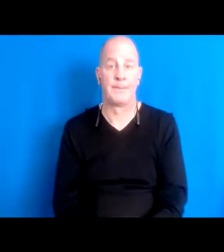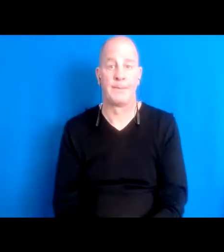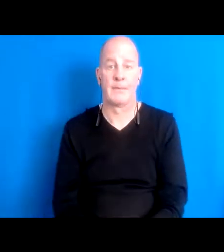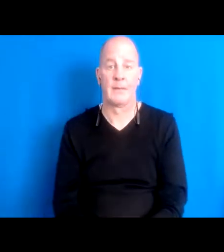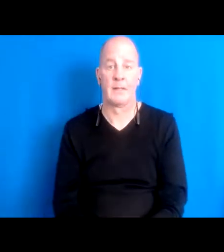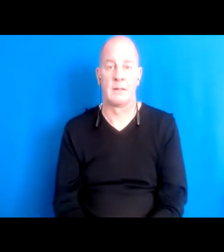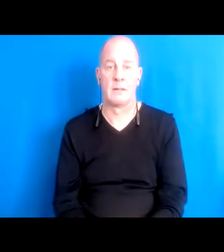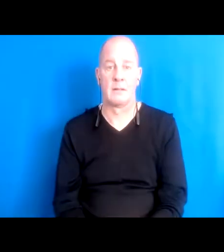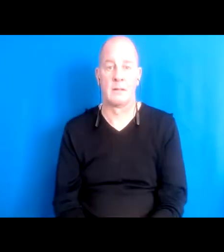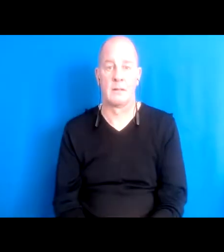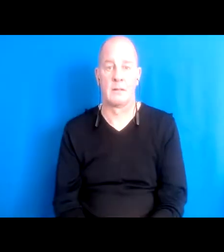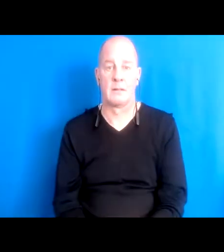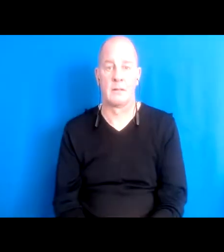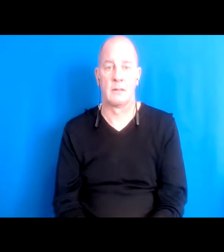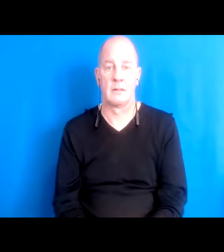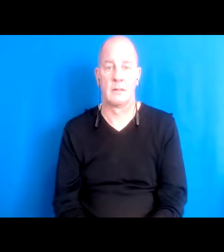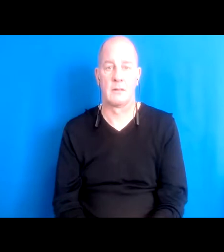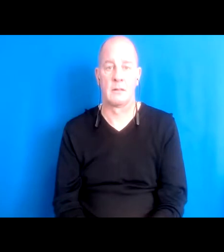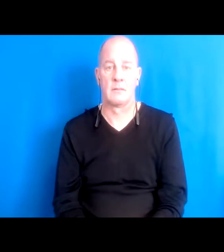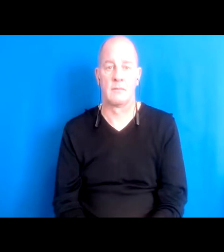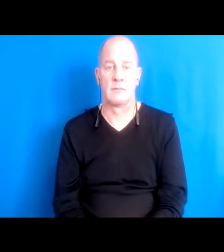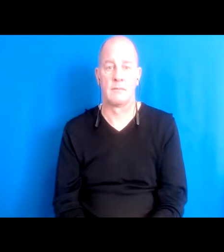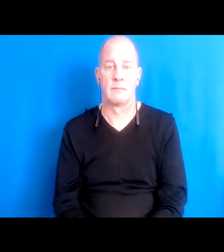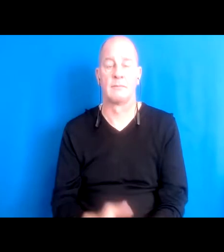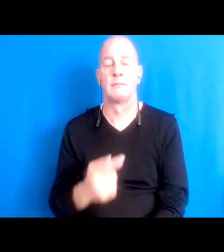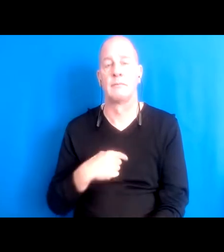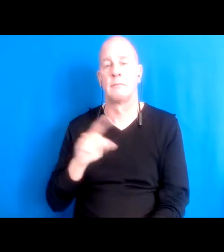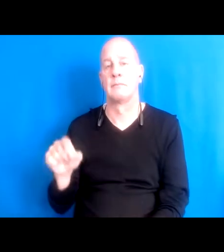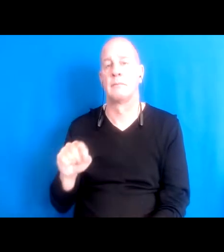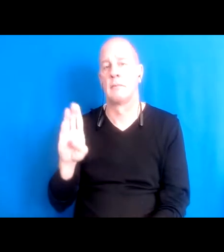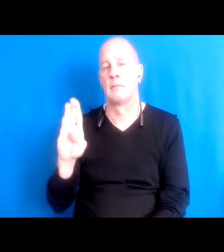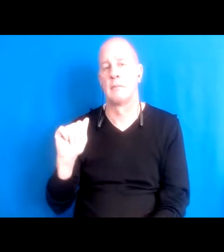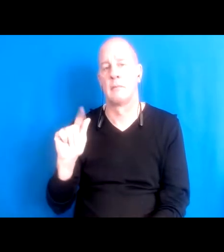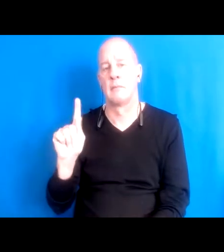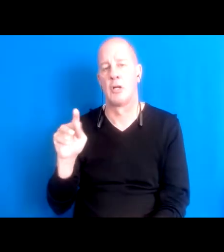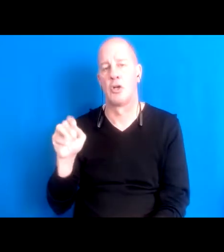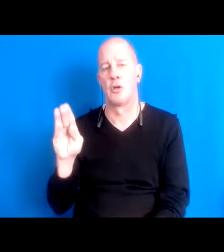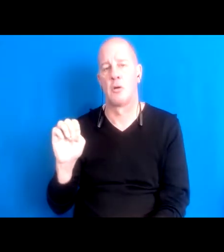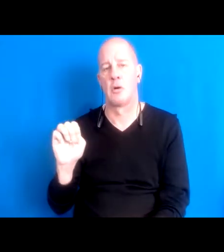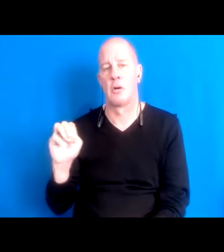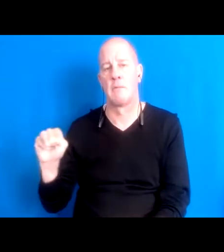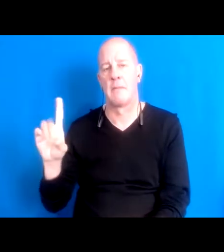16:09:34 I was in Baltimore, Maryland, which is where I grew up, my family, my mother was